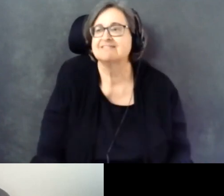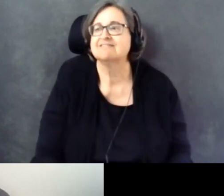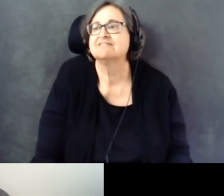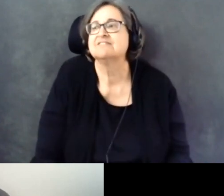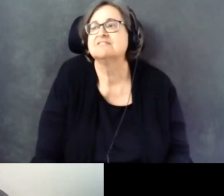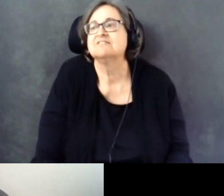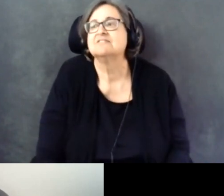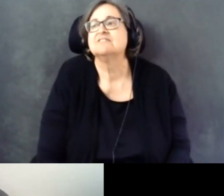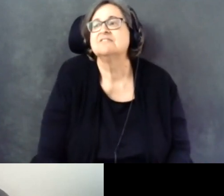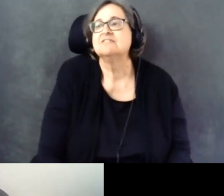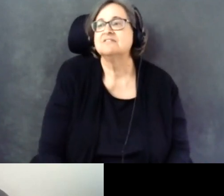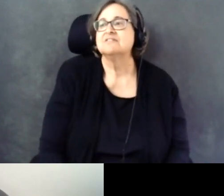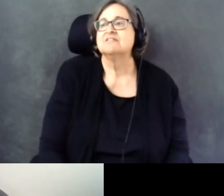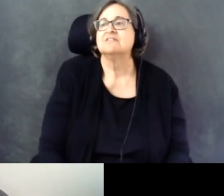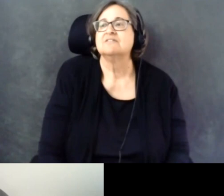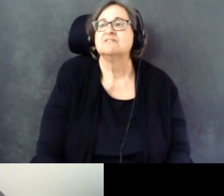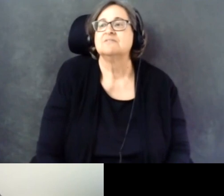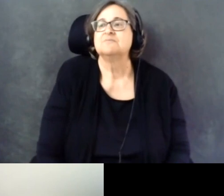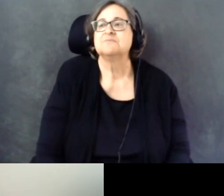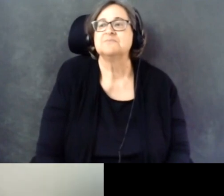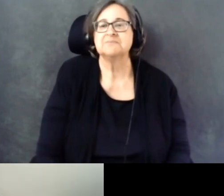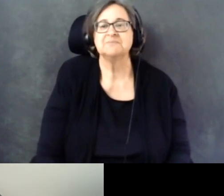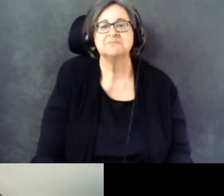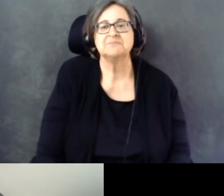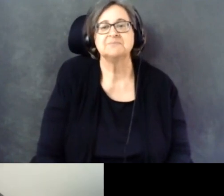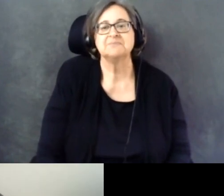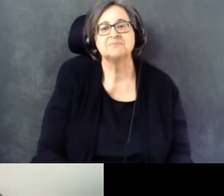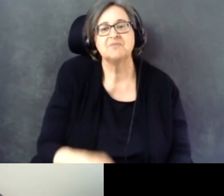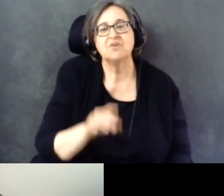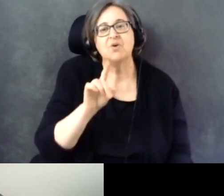One question that we had.